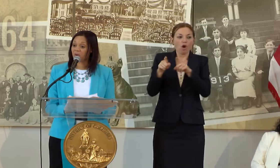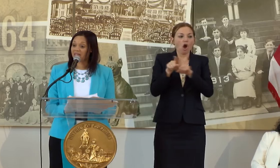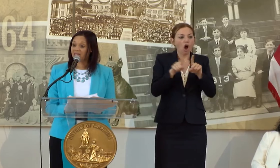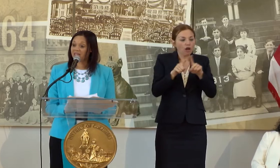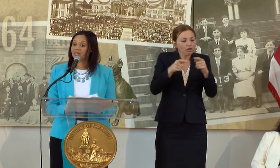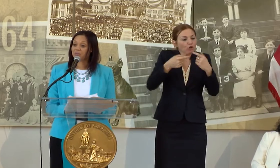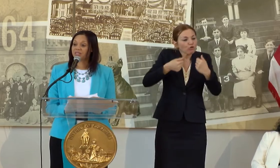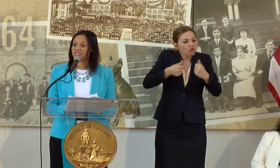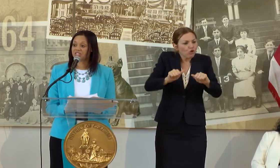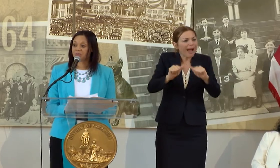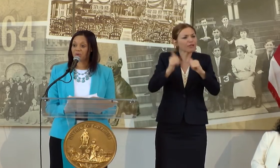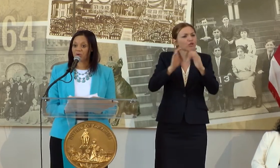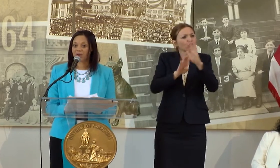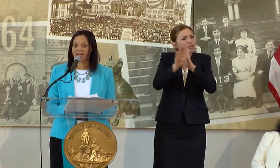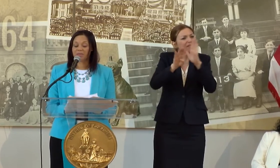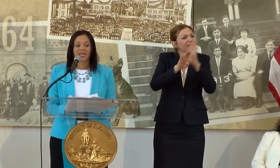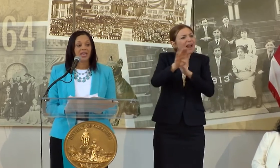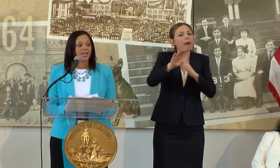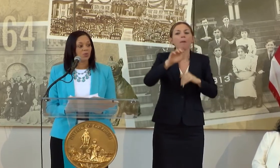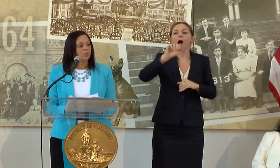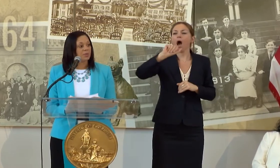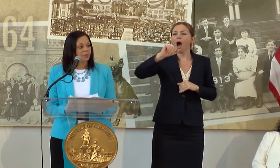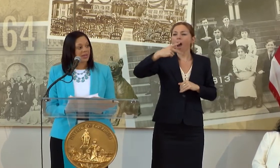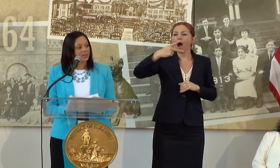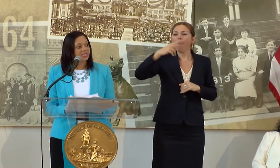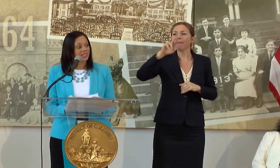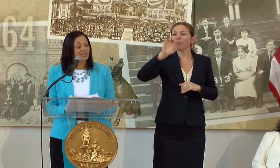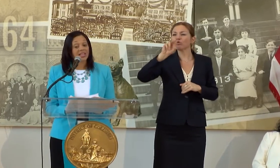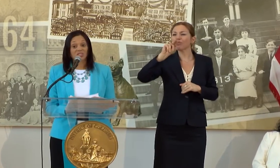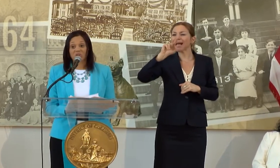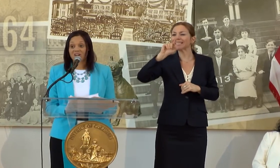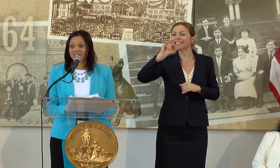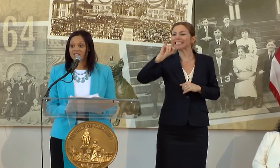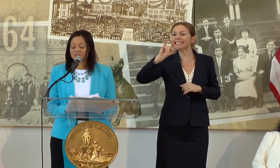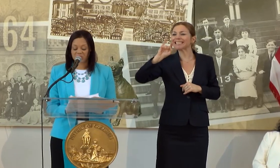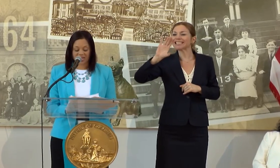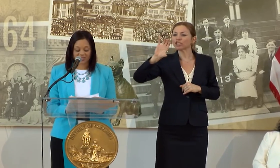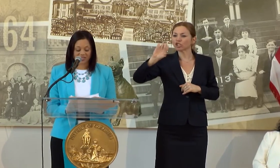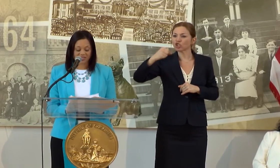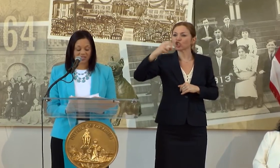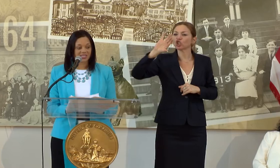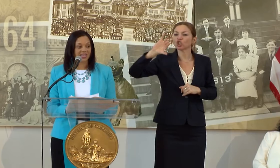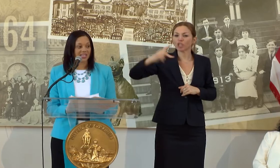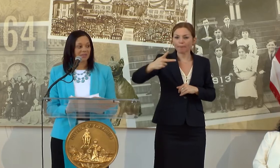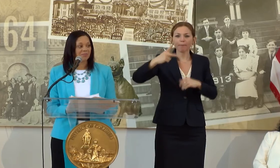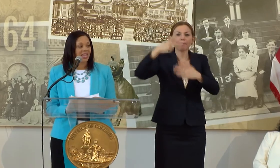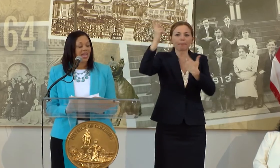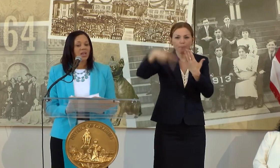TRAINING AND APPRENTICESHIP PROGRAM AND WE WILL BE PREPARED TO GET THAT STARTED IN 2016.